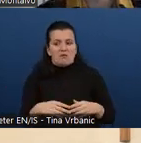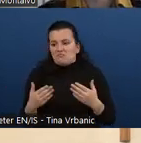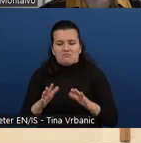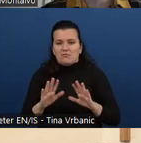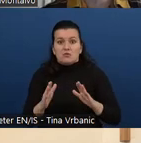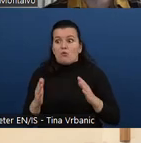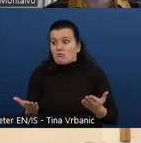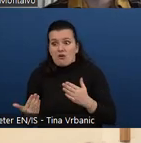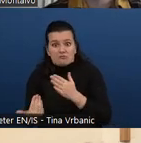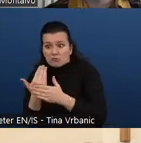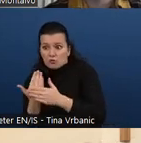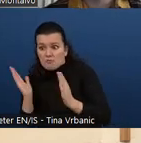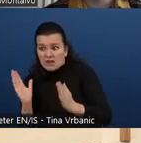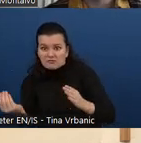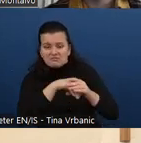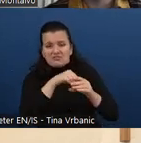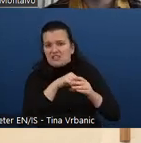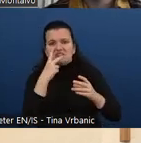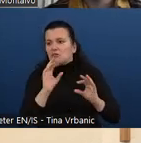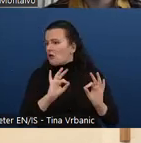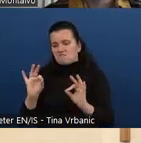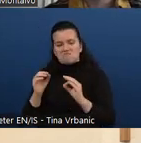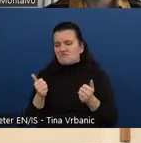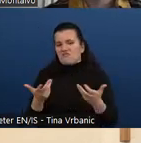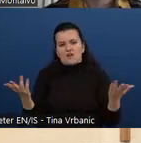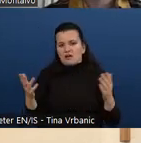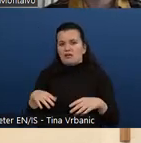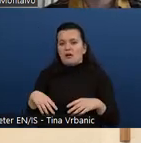Of course, that doesn't happen overnight.